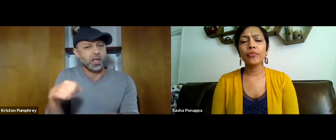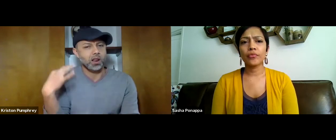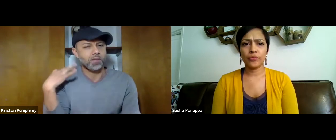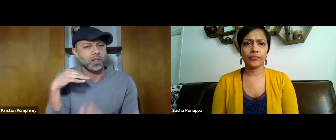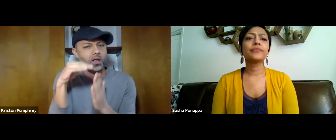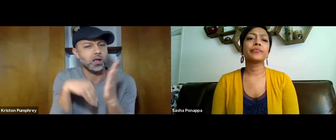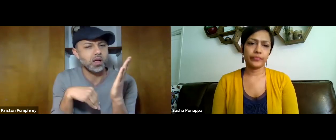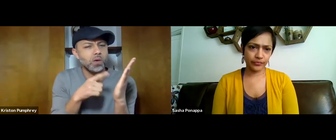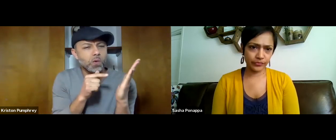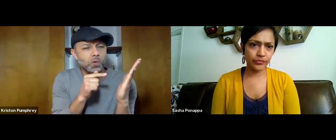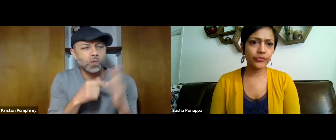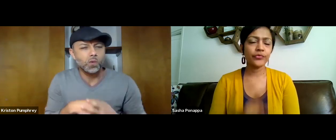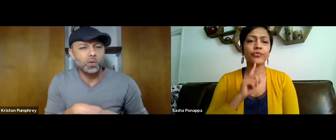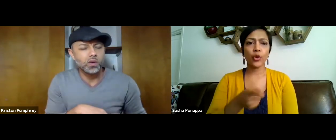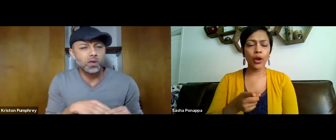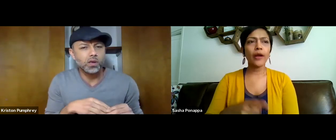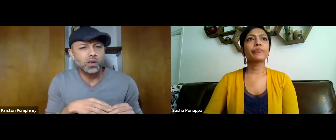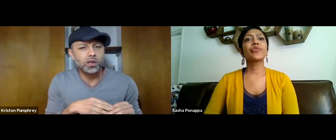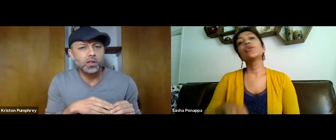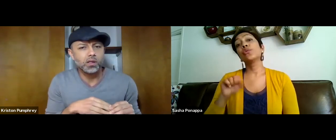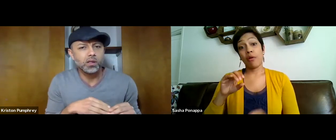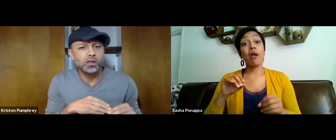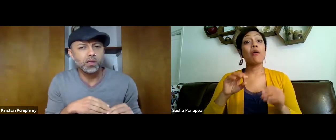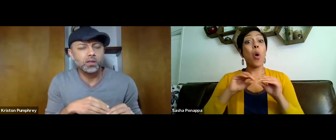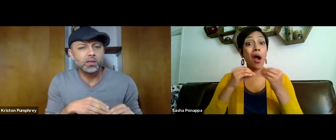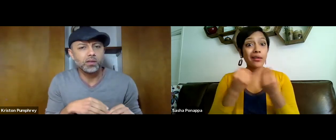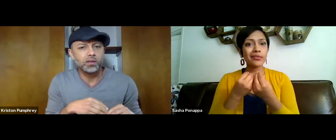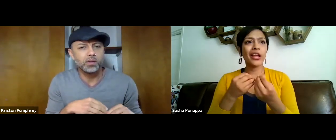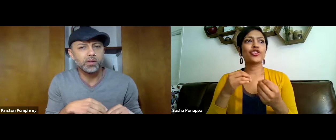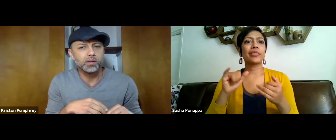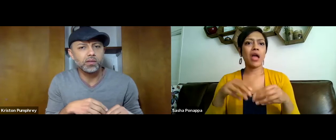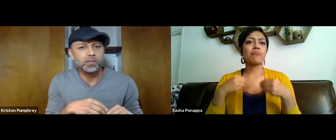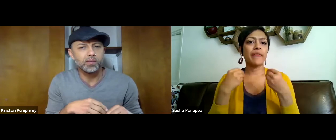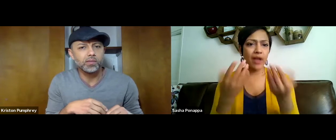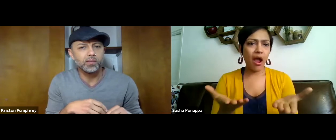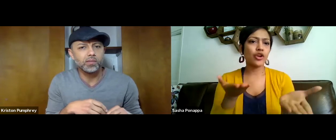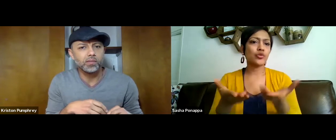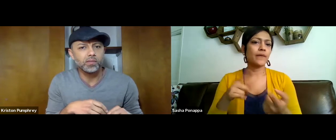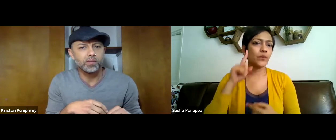who it specifically applies to and who can apply for this grant?